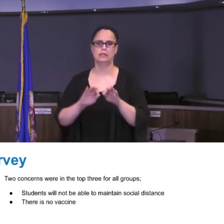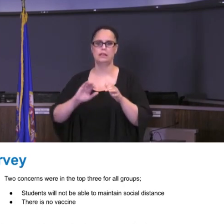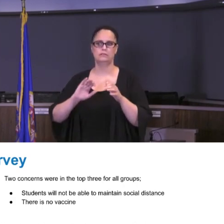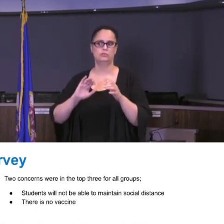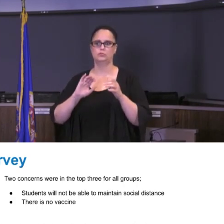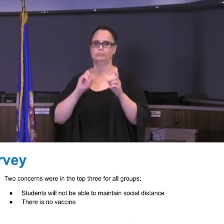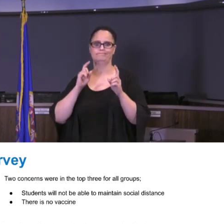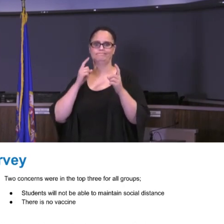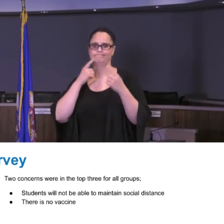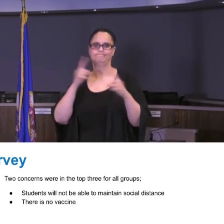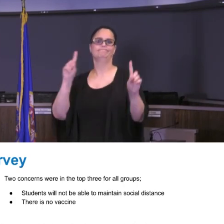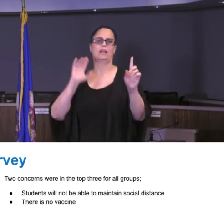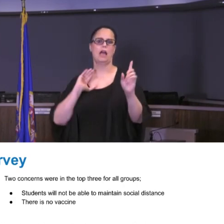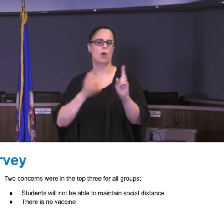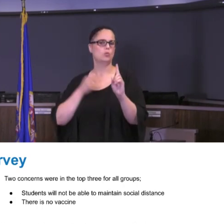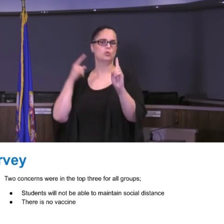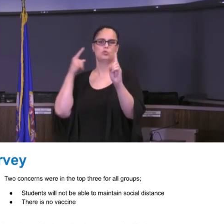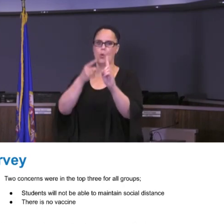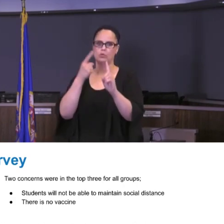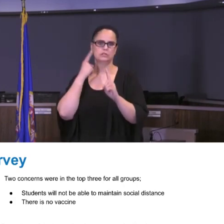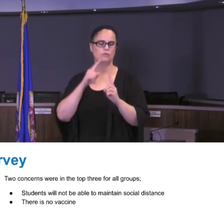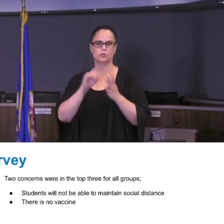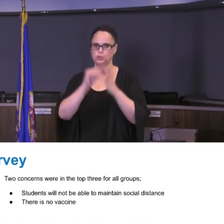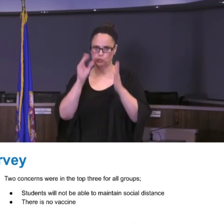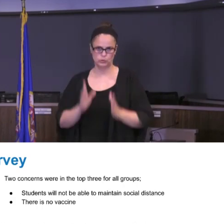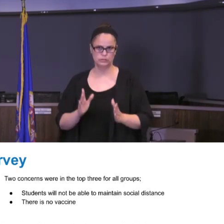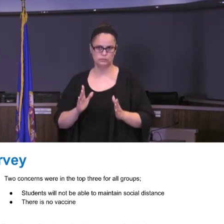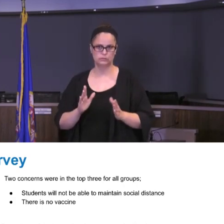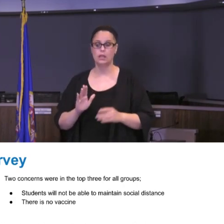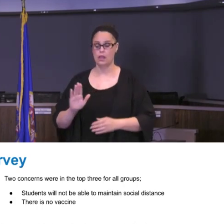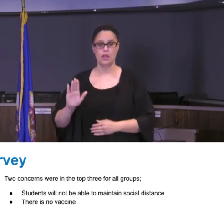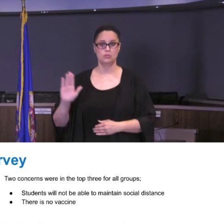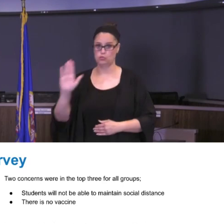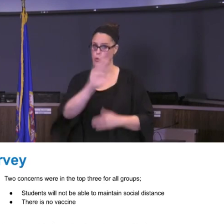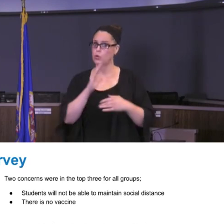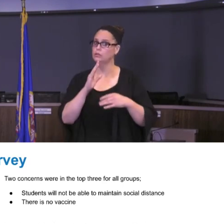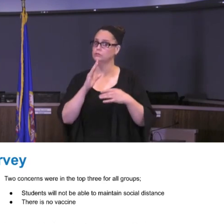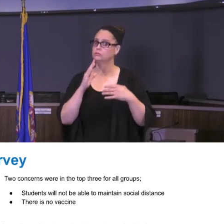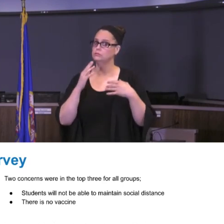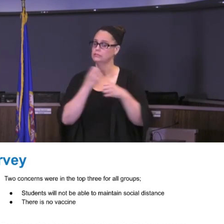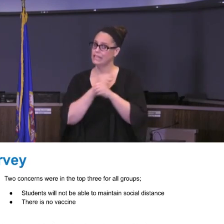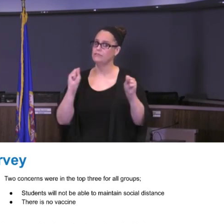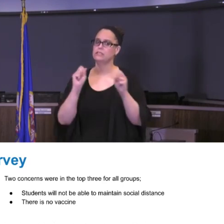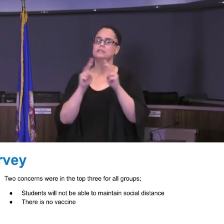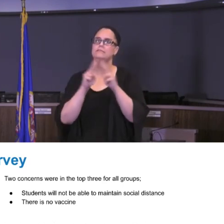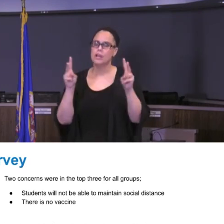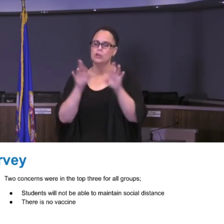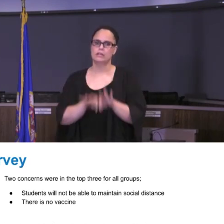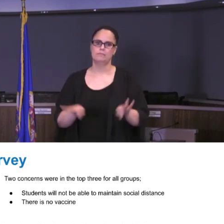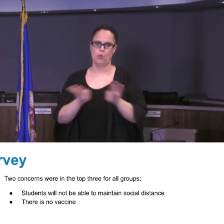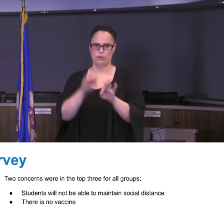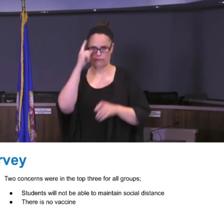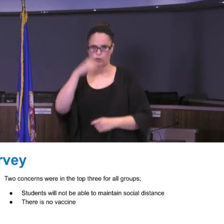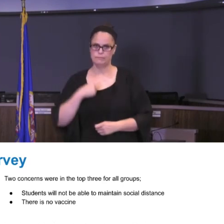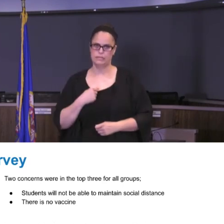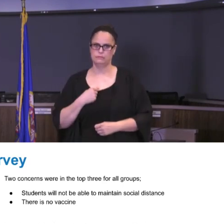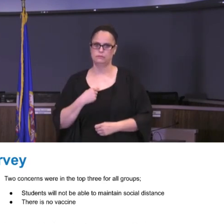students and your safety is incredibly important to me. Now I know that we've had many staff who have been working